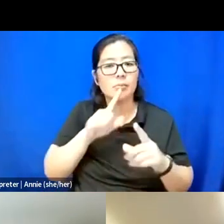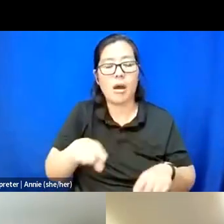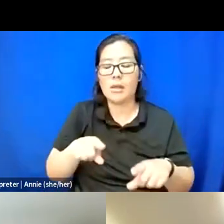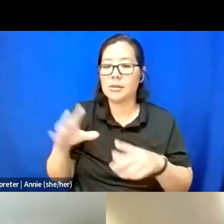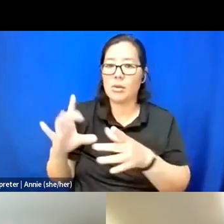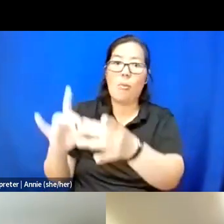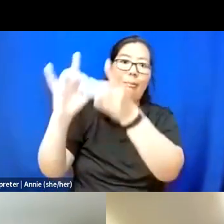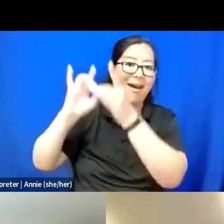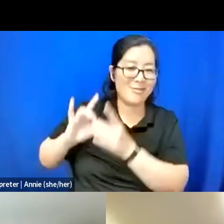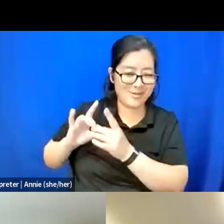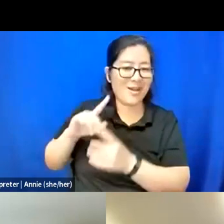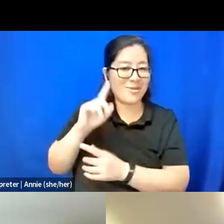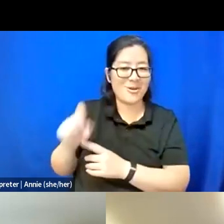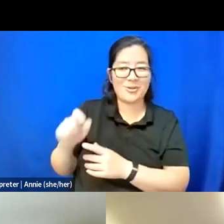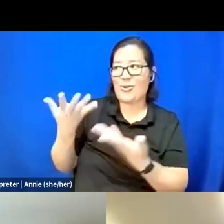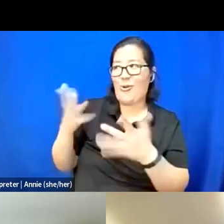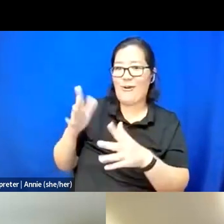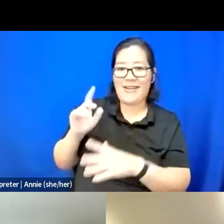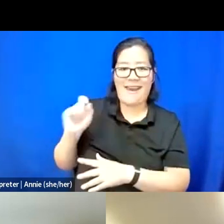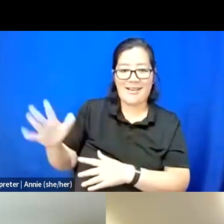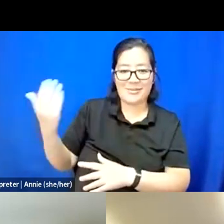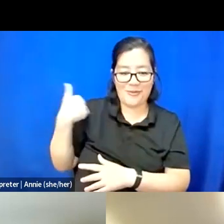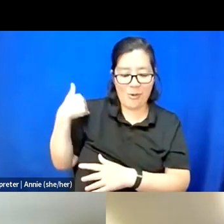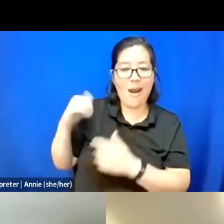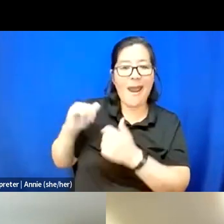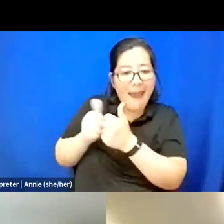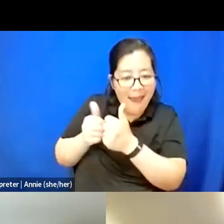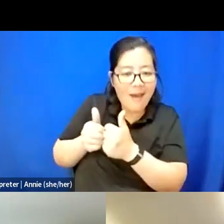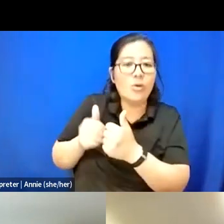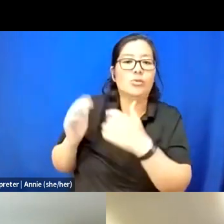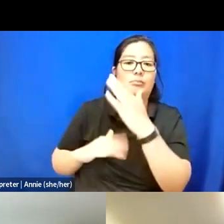that was asked earlier, which is how do you build community when you're